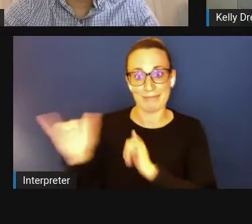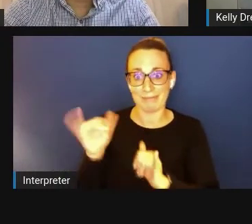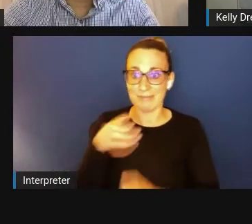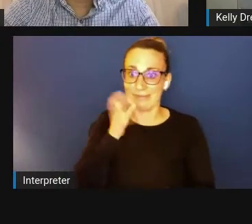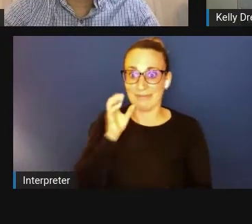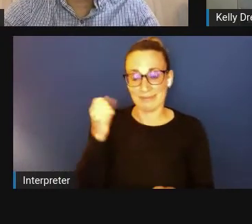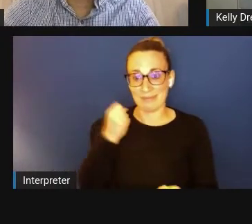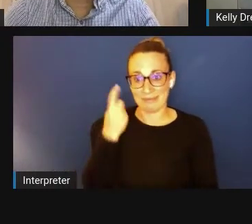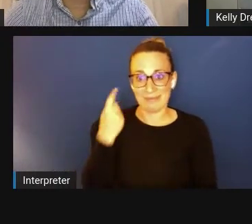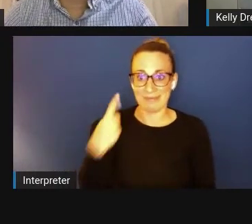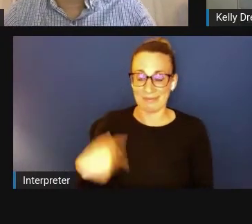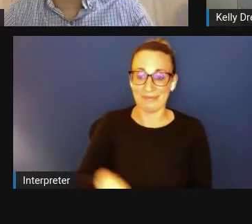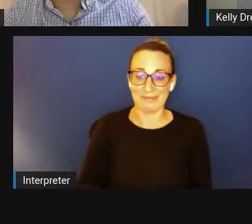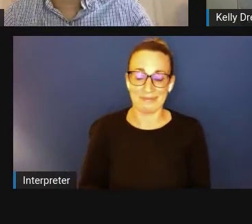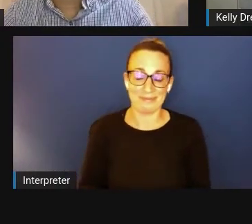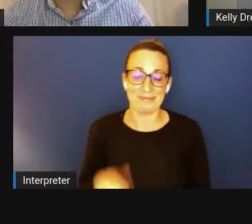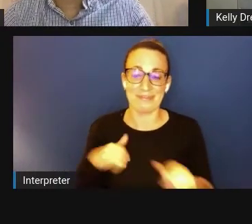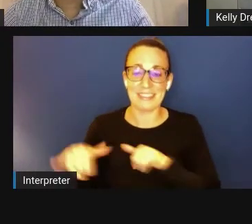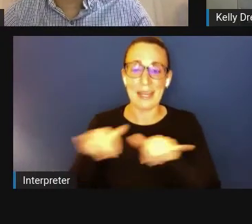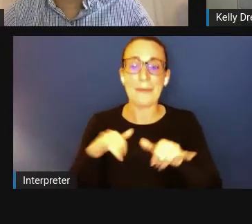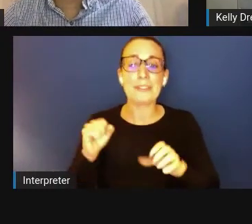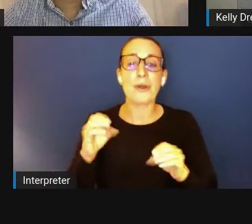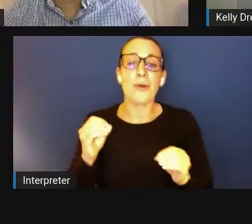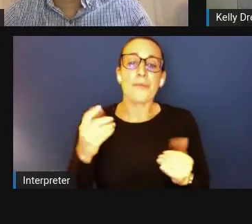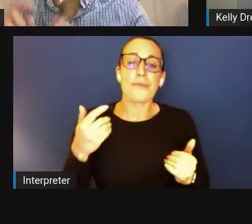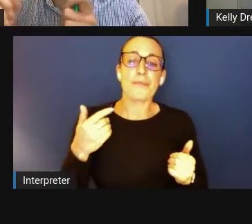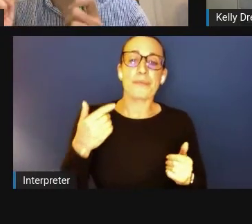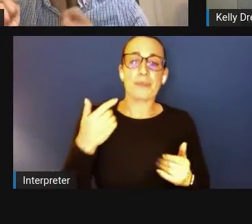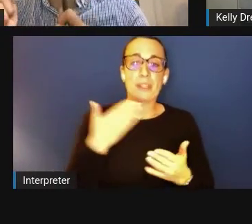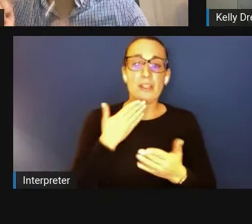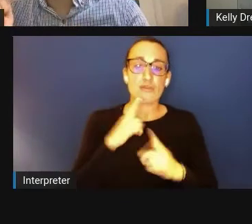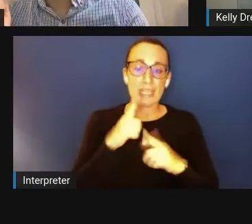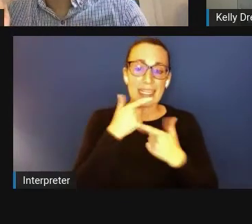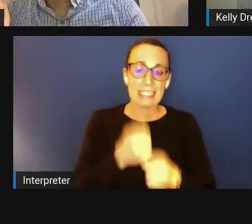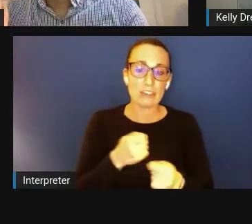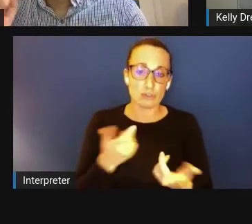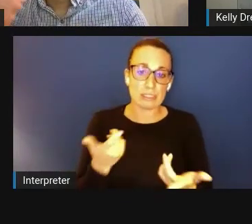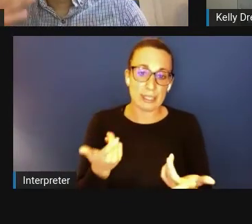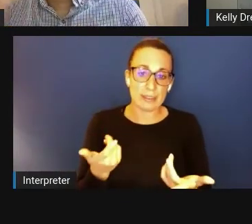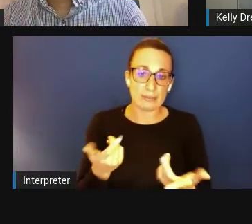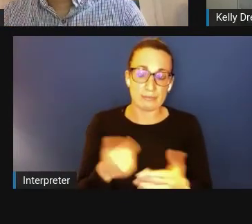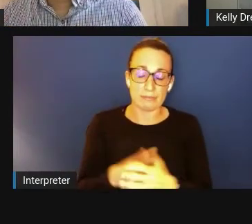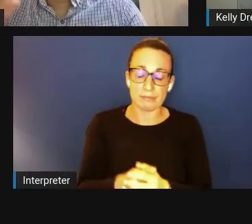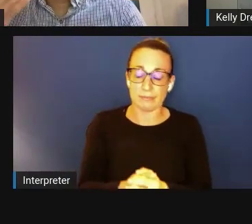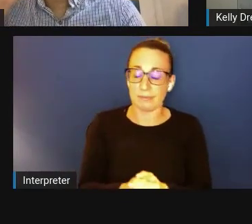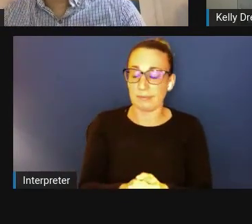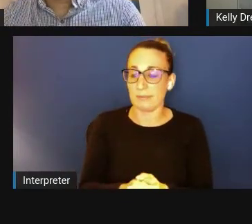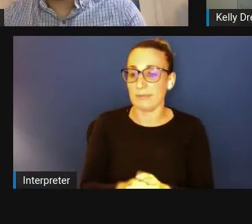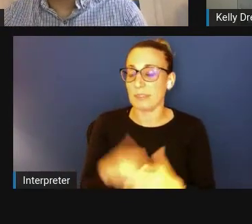Ashim Subedee: So someone asked like about .. . It's an interesting sort of way of thinking about it. "Can you recommend a path to partner